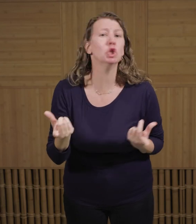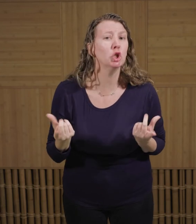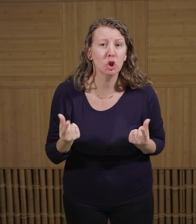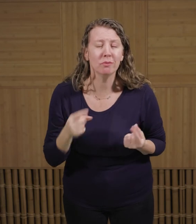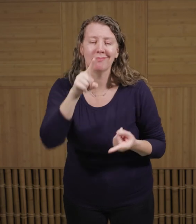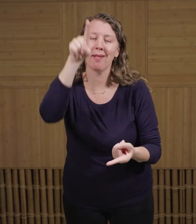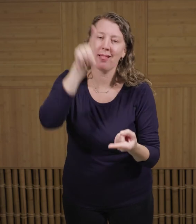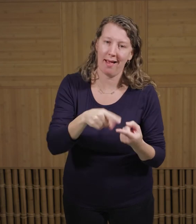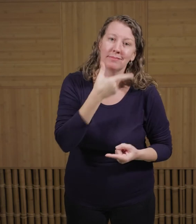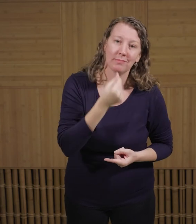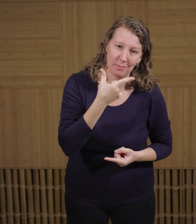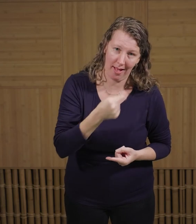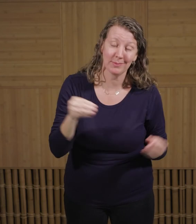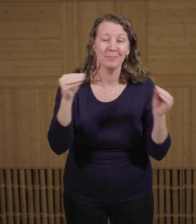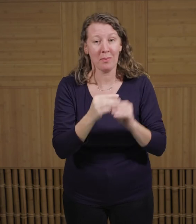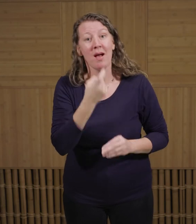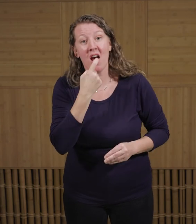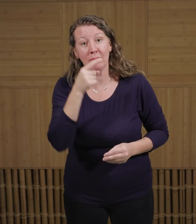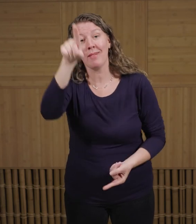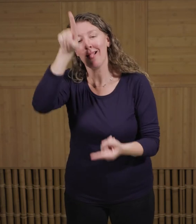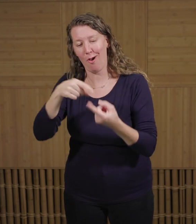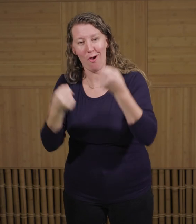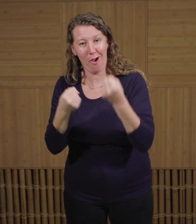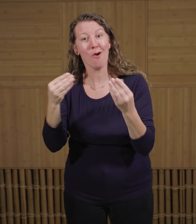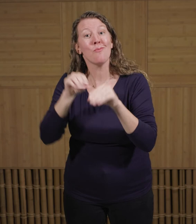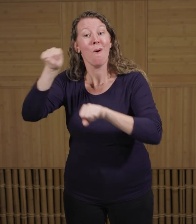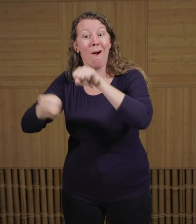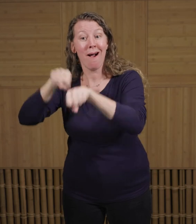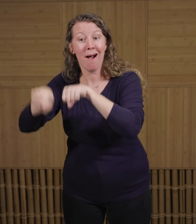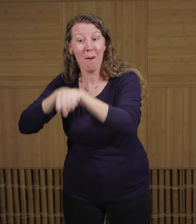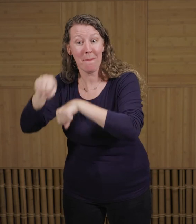One thing that you can do is as simple as avoiding single use plastics.